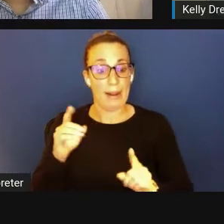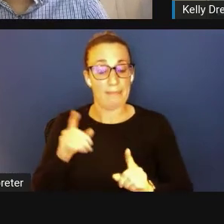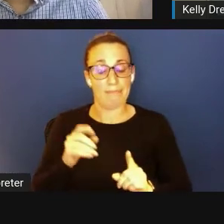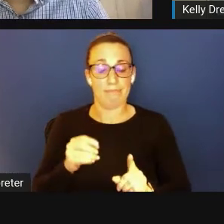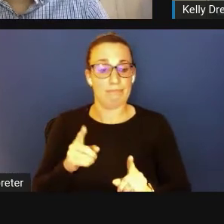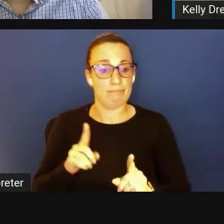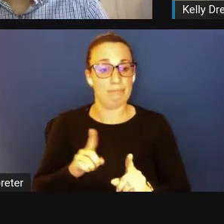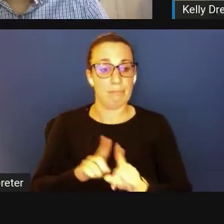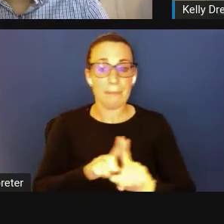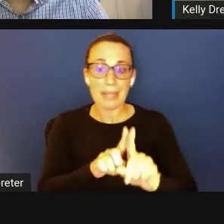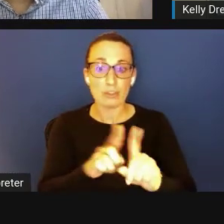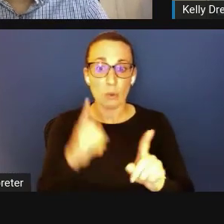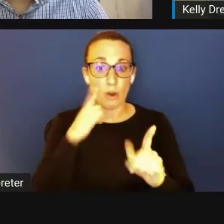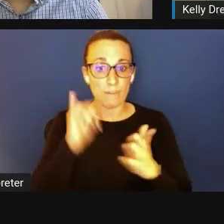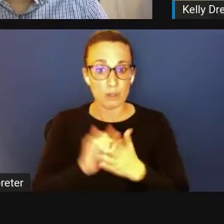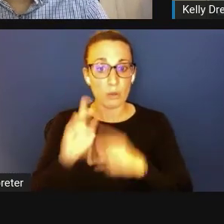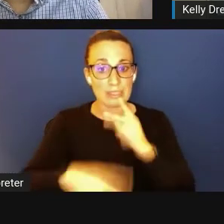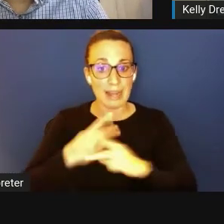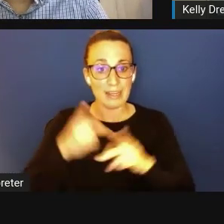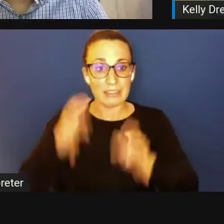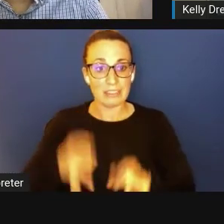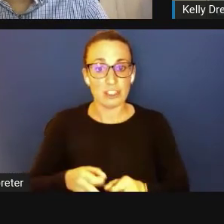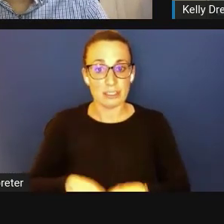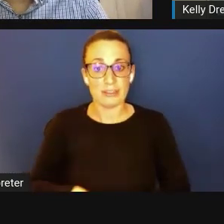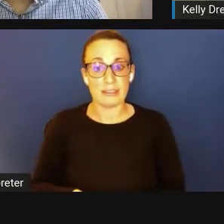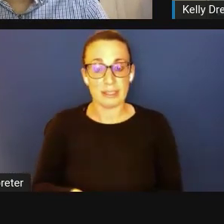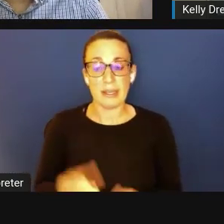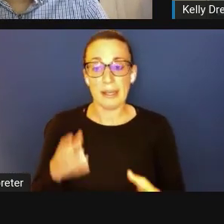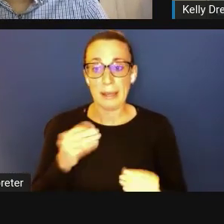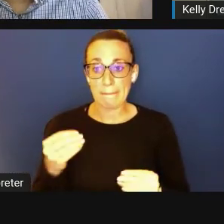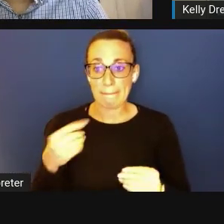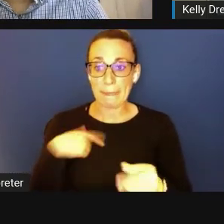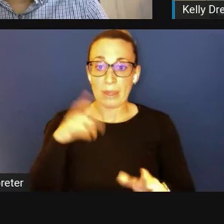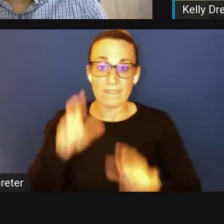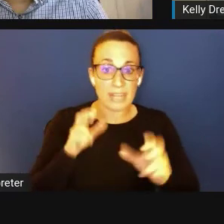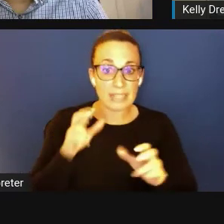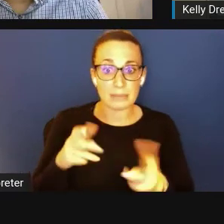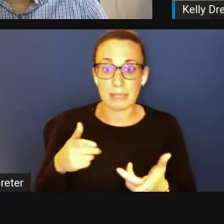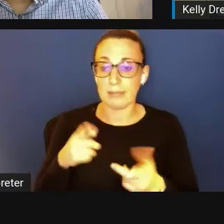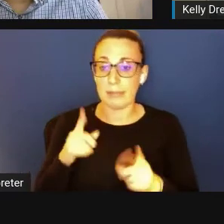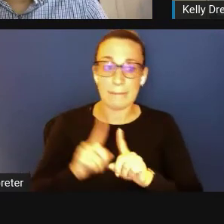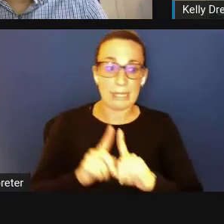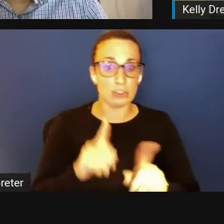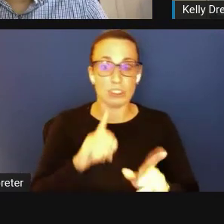And I think that that mixture of investment and mentorship is so important to achieve that level of success.